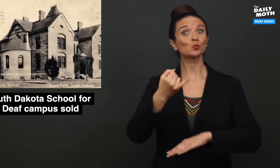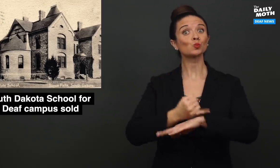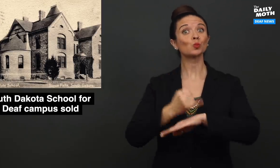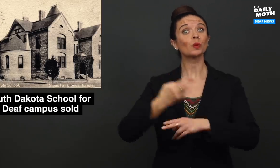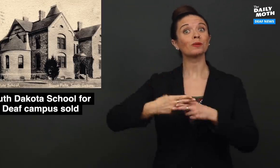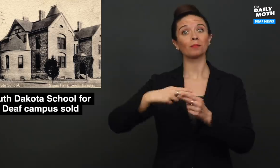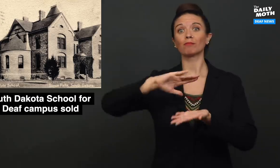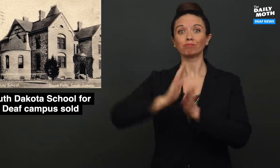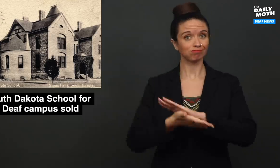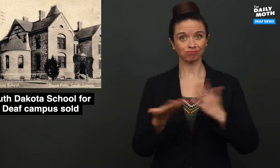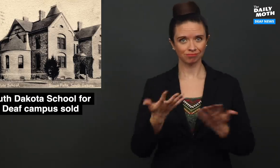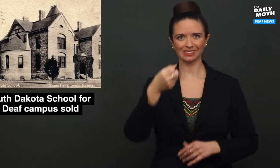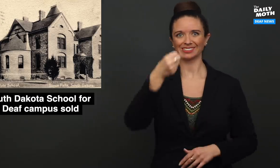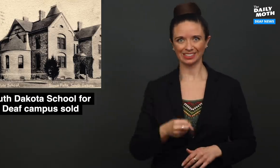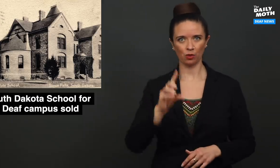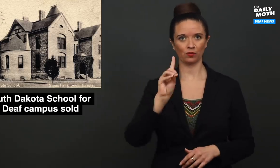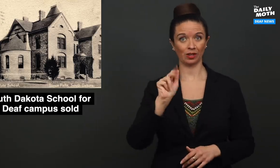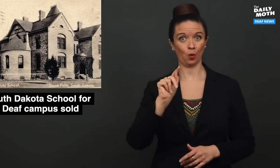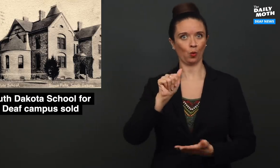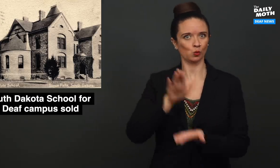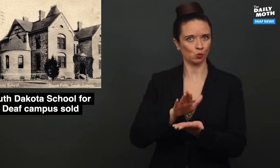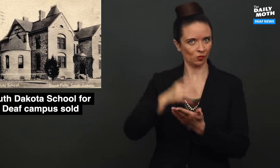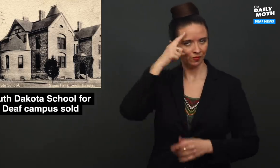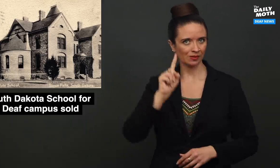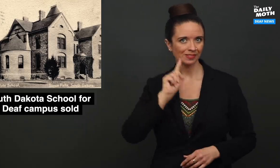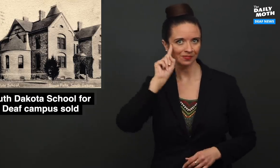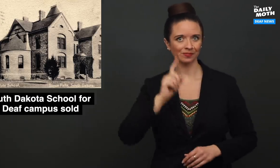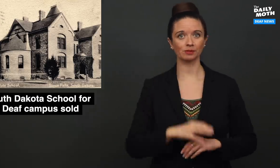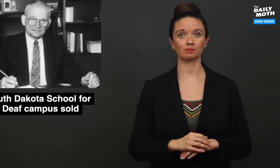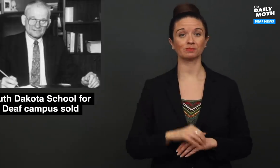the school's name became South Dakota School for the Deaf.